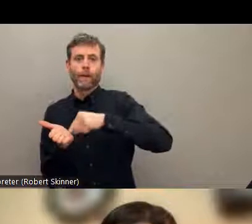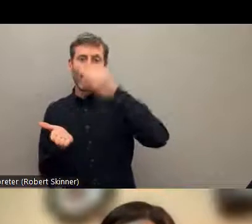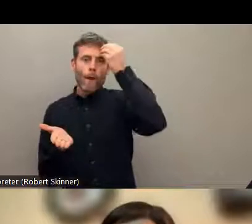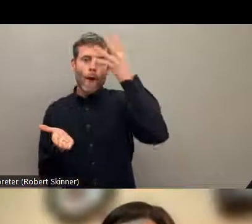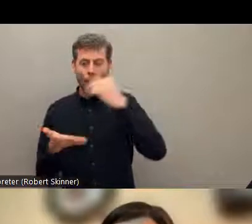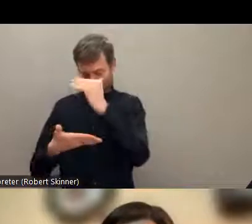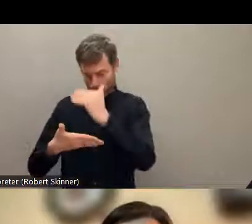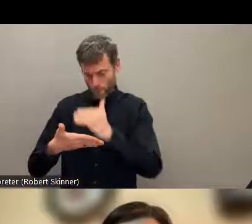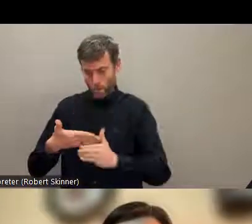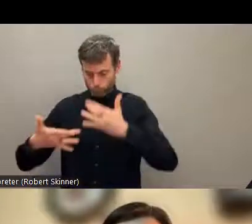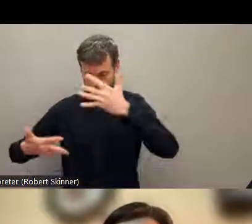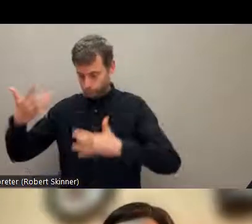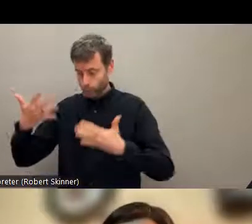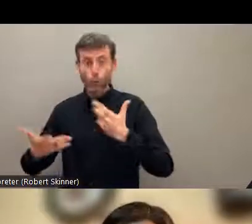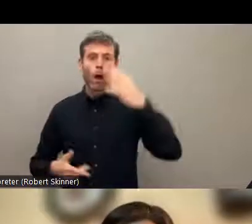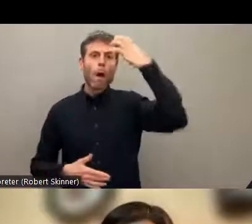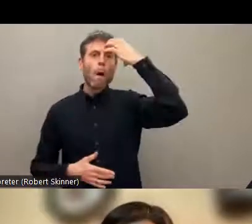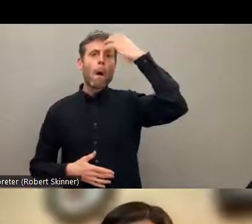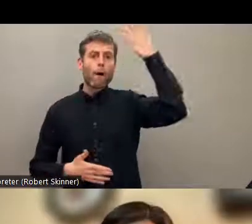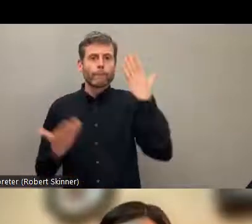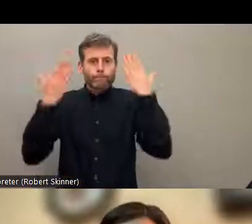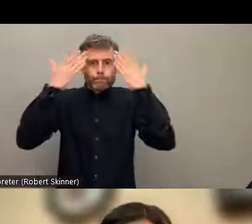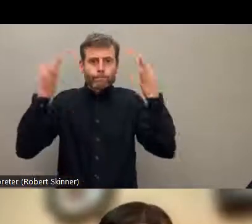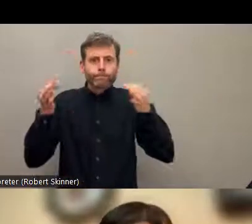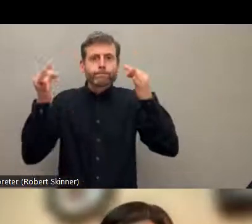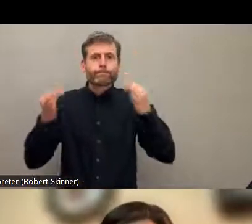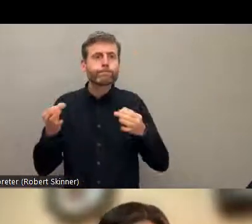government, including other civil society organizations has not -- have